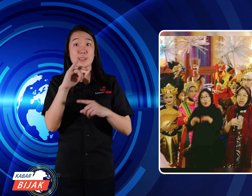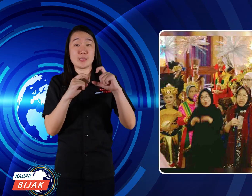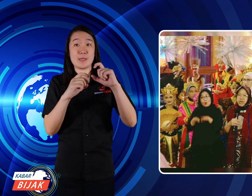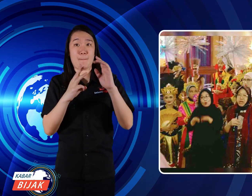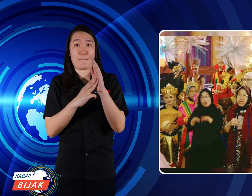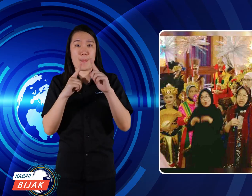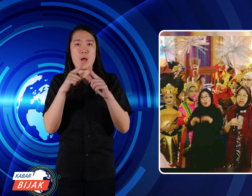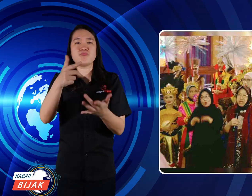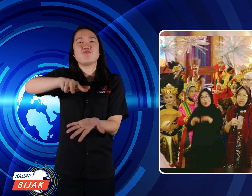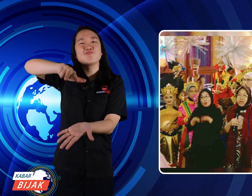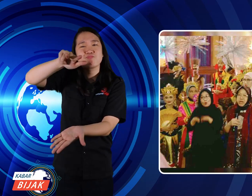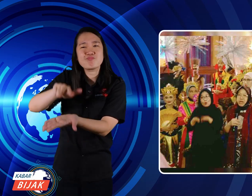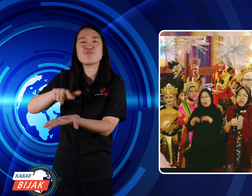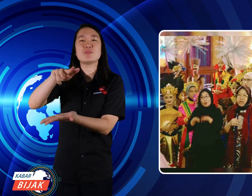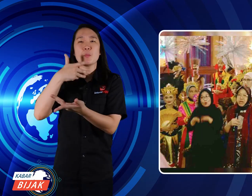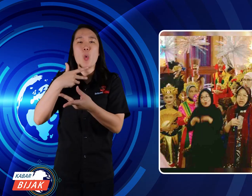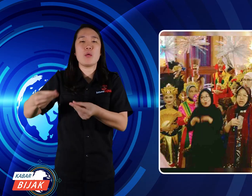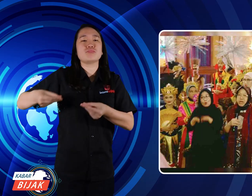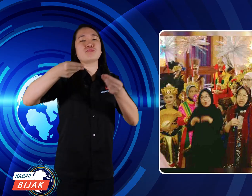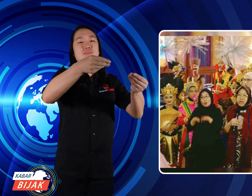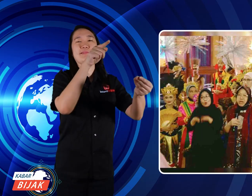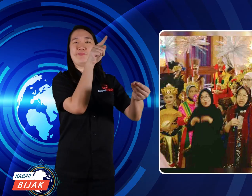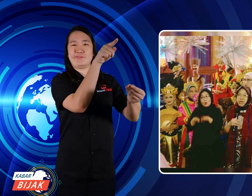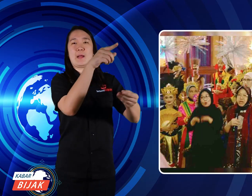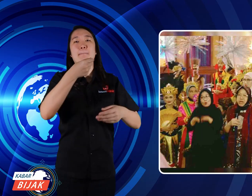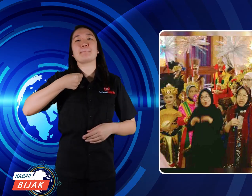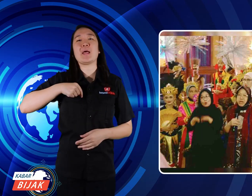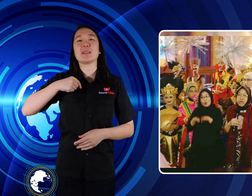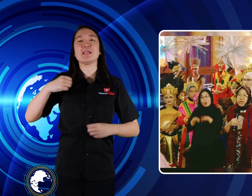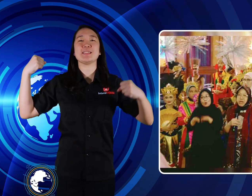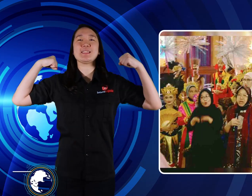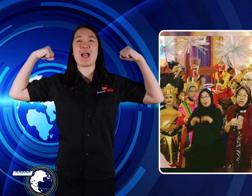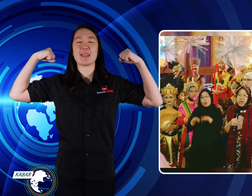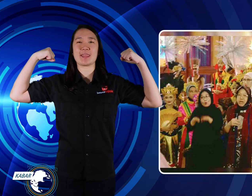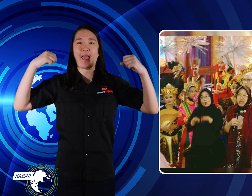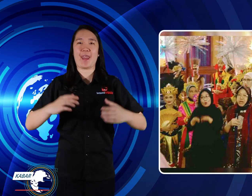Mrs. Risma will approve then submitted to the Minister of Health.